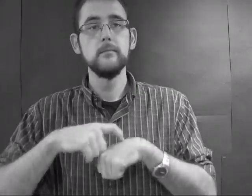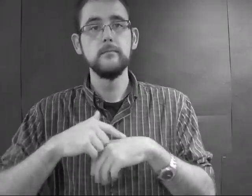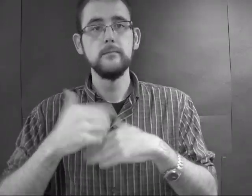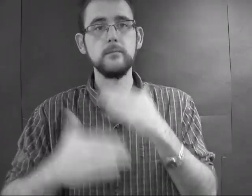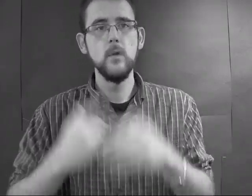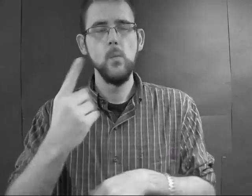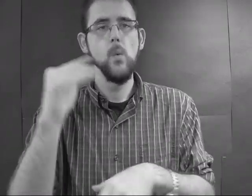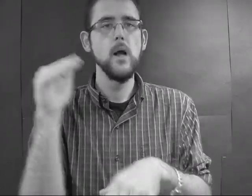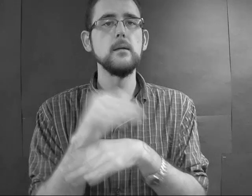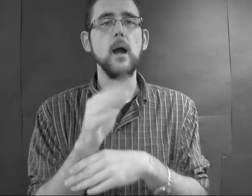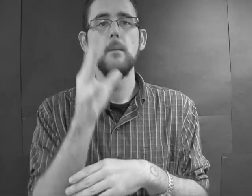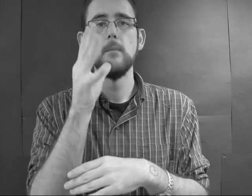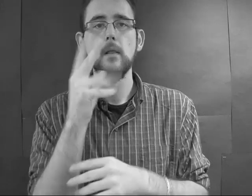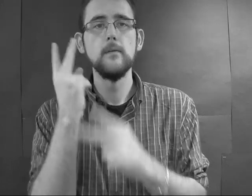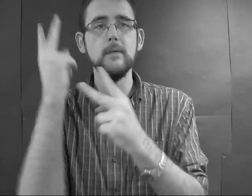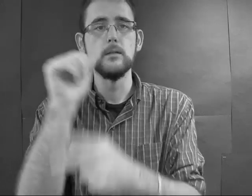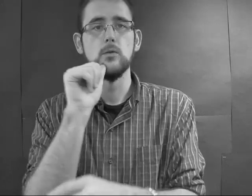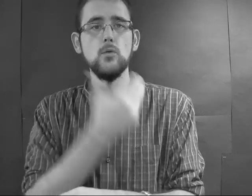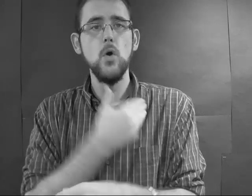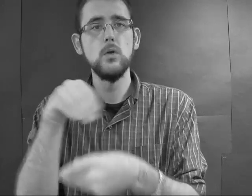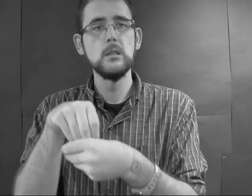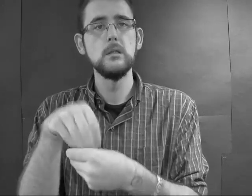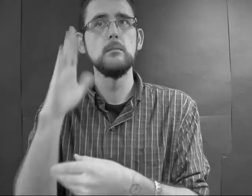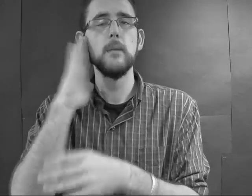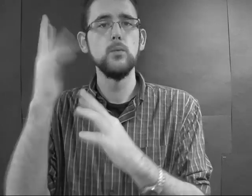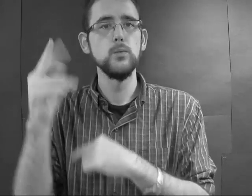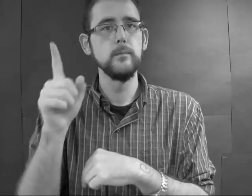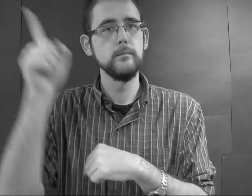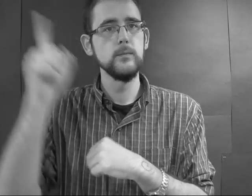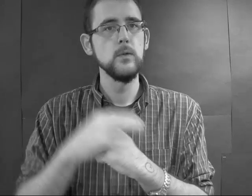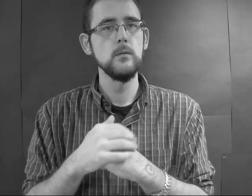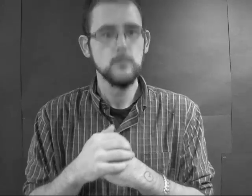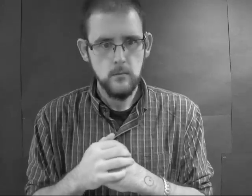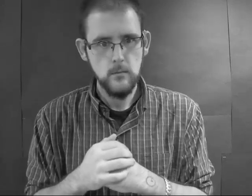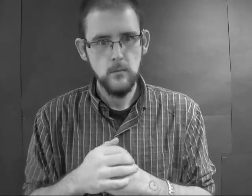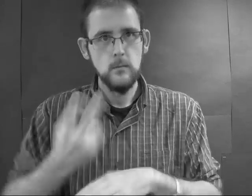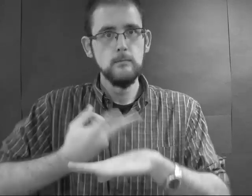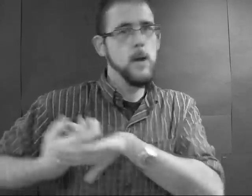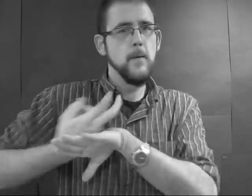One night, the mother's with the daughter in her bedroom when she